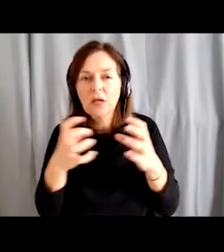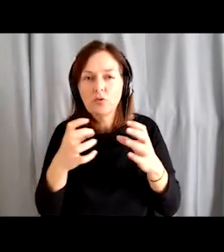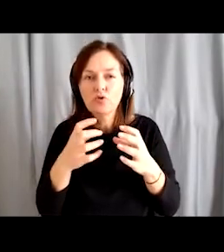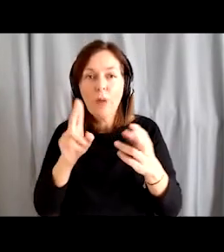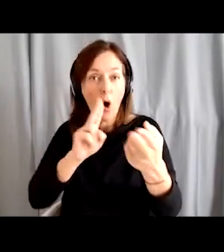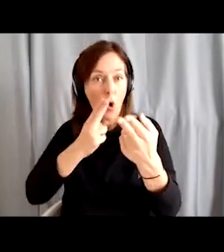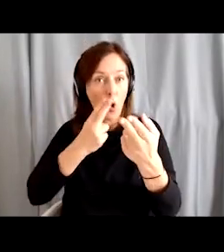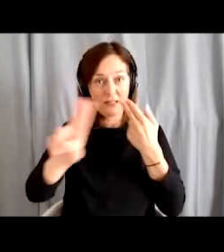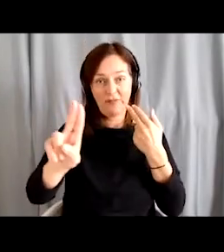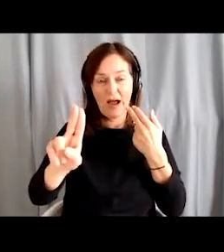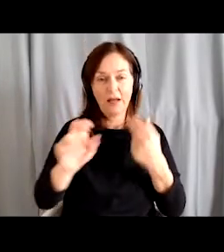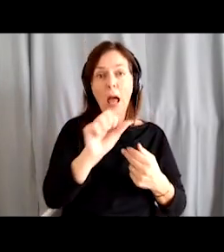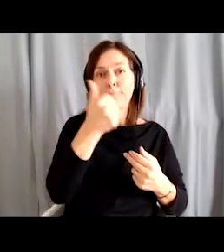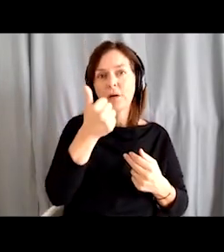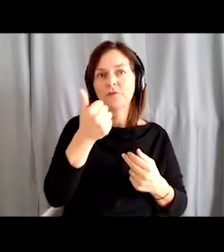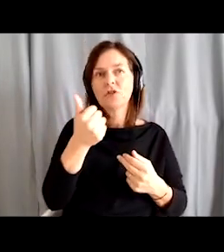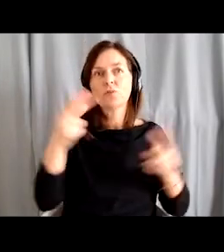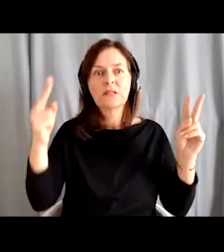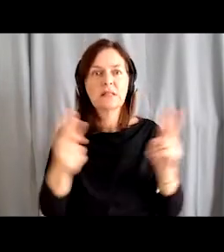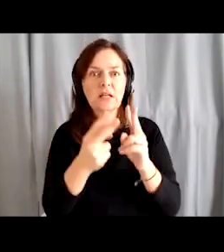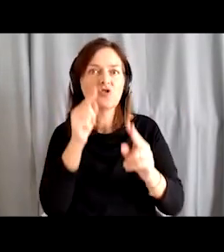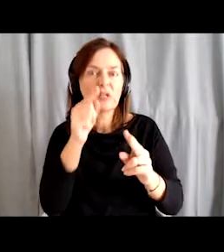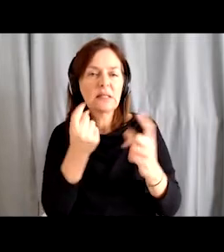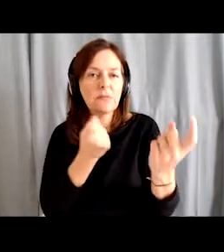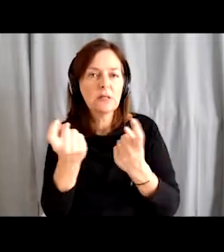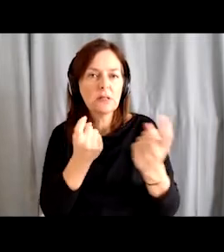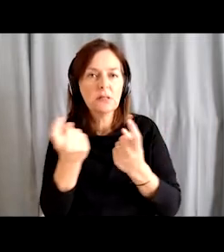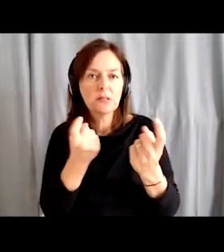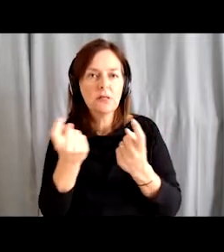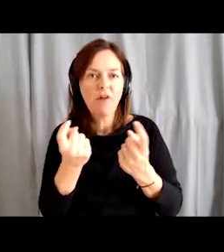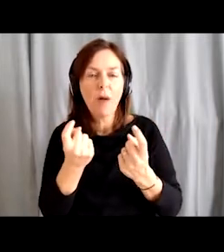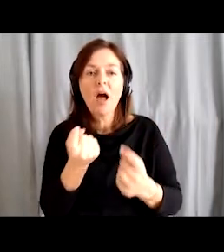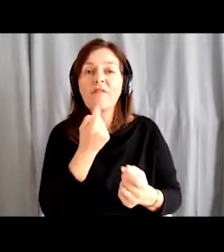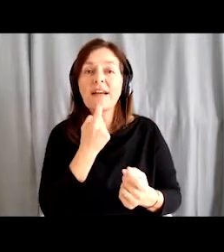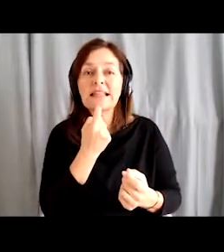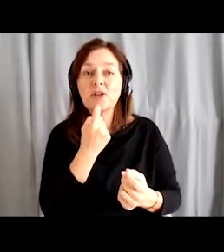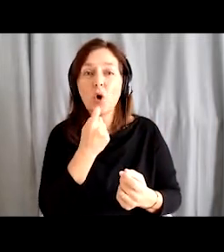From 2008, we started facing the challenge of a long-lived society in our language courses